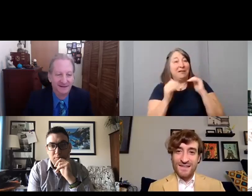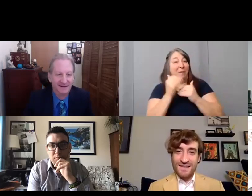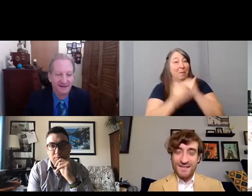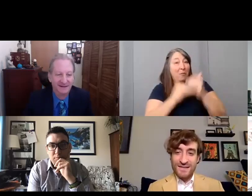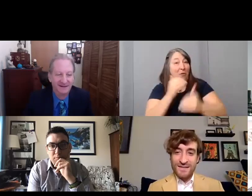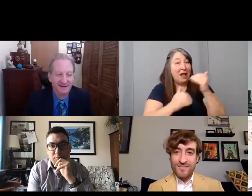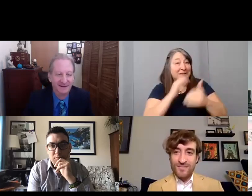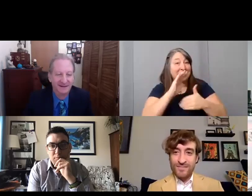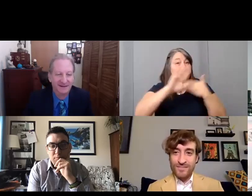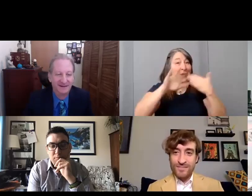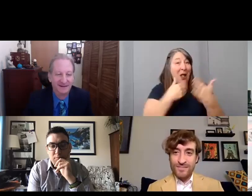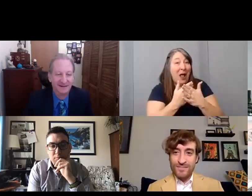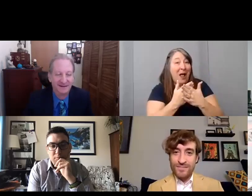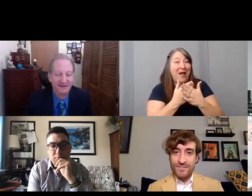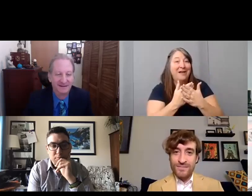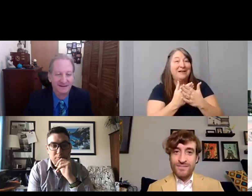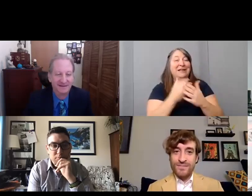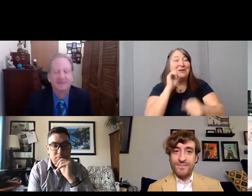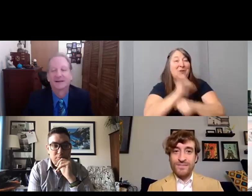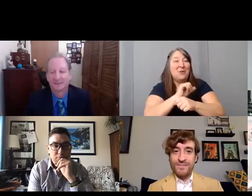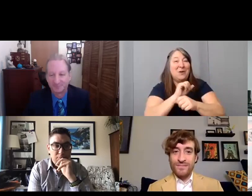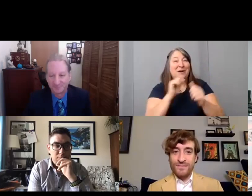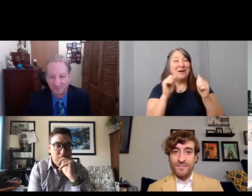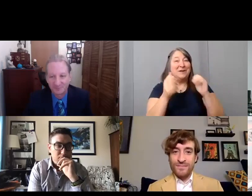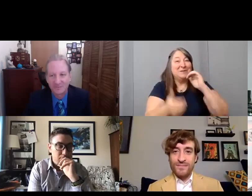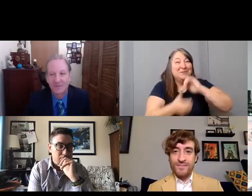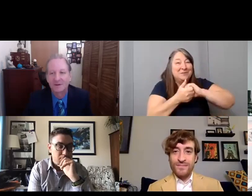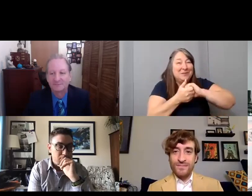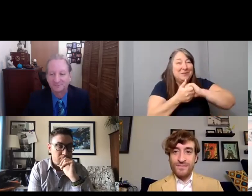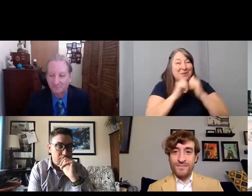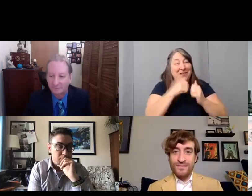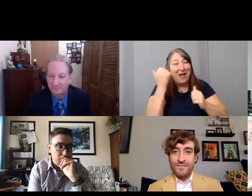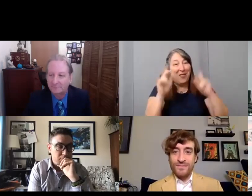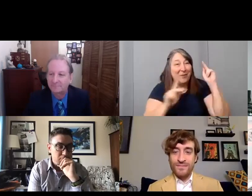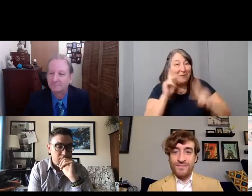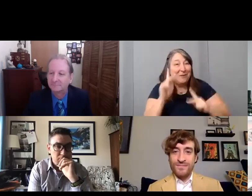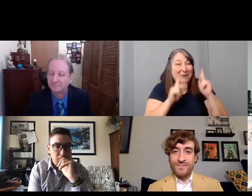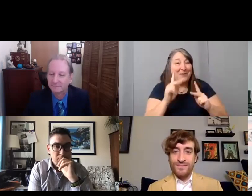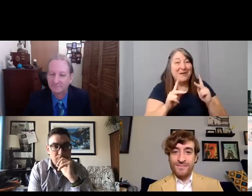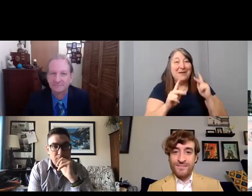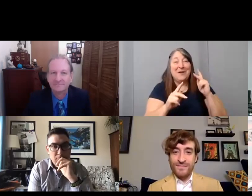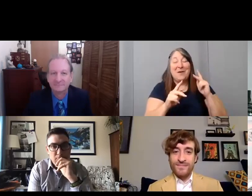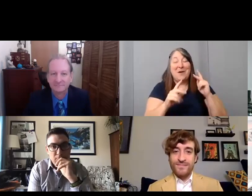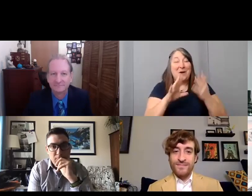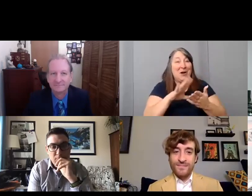collaborate with other people or explore new skills yourself is just